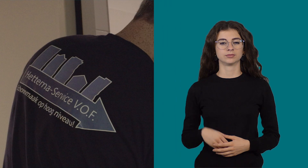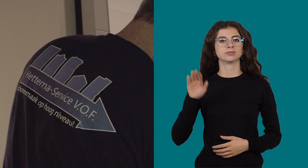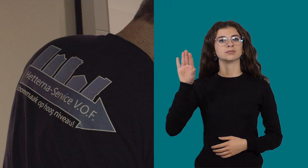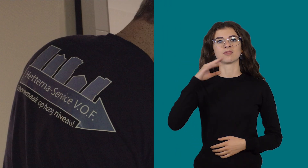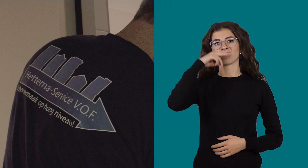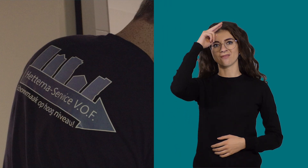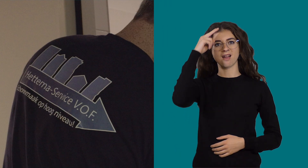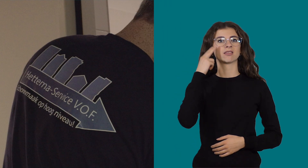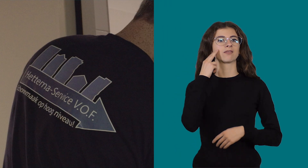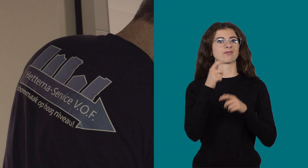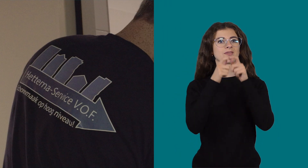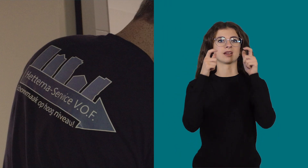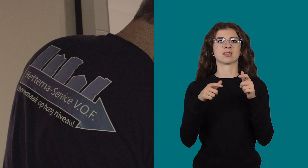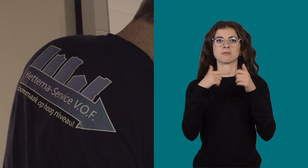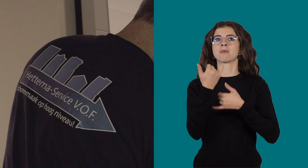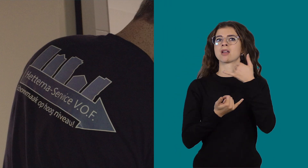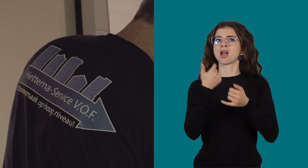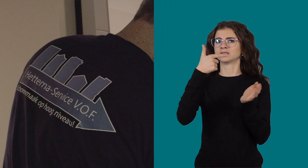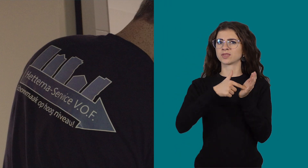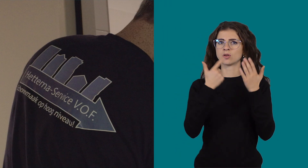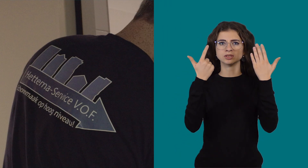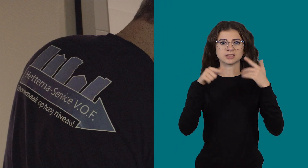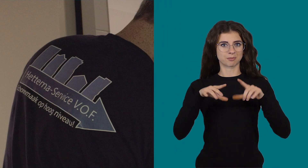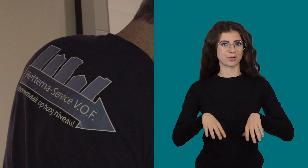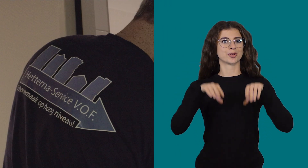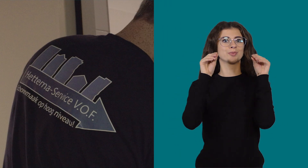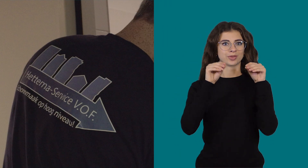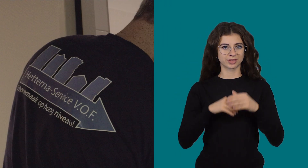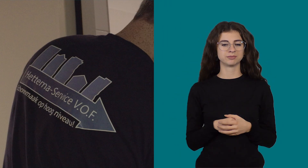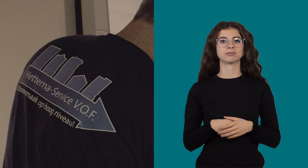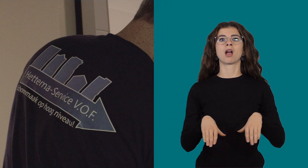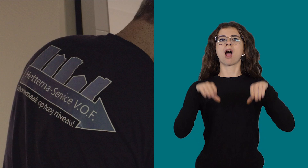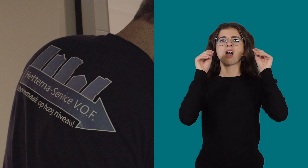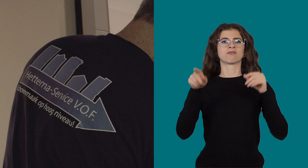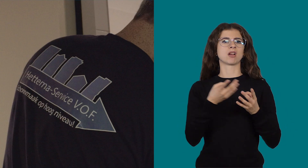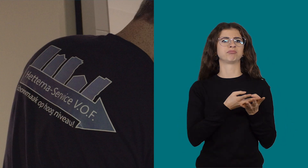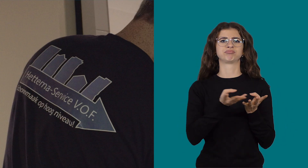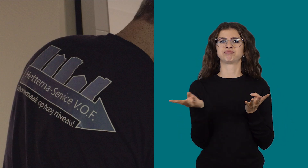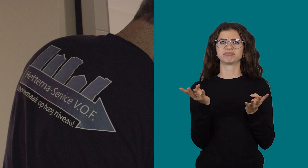Jordy's father founded the company in 2007. He started the company as an all-around company